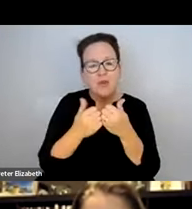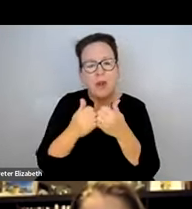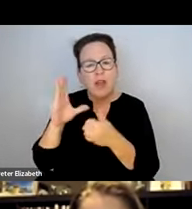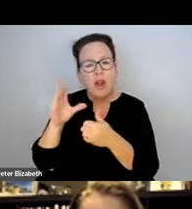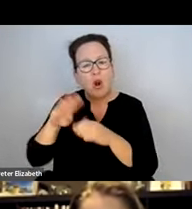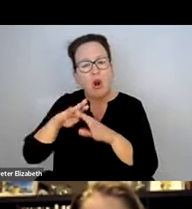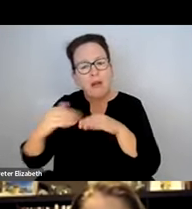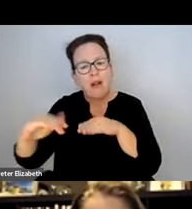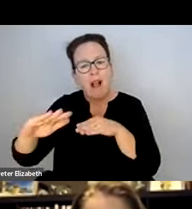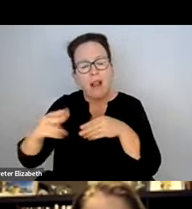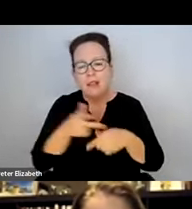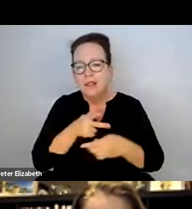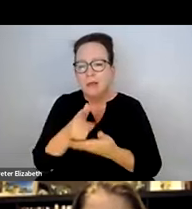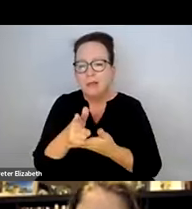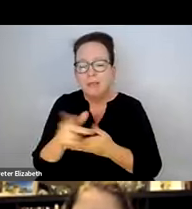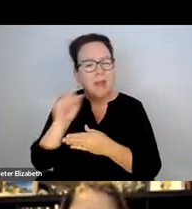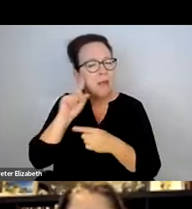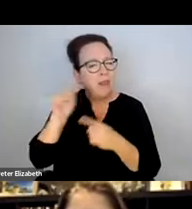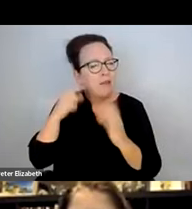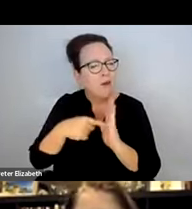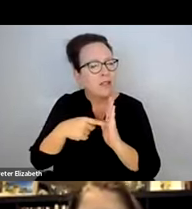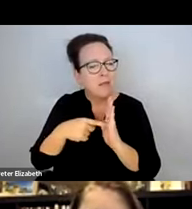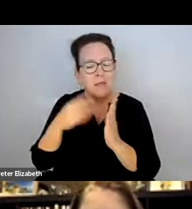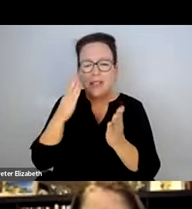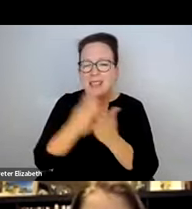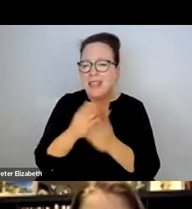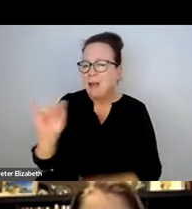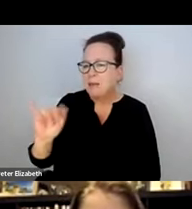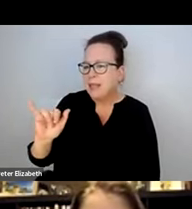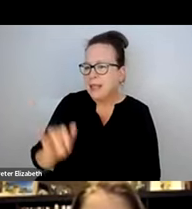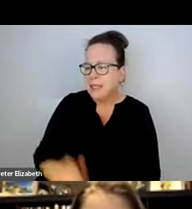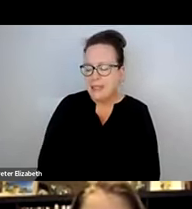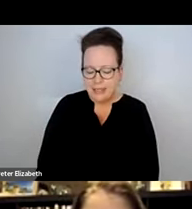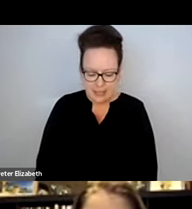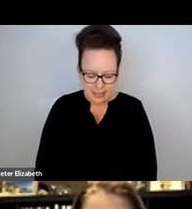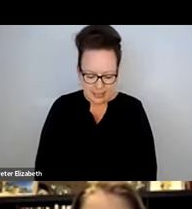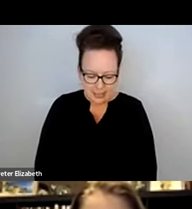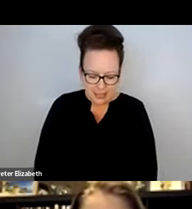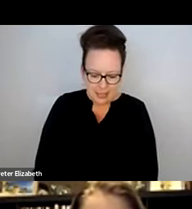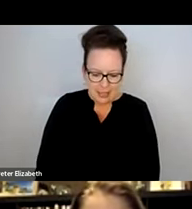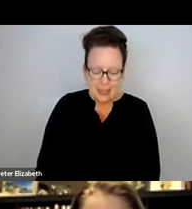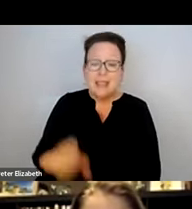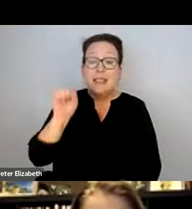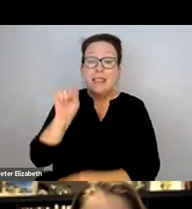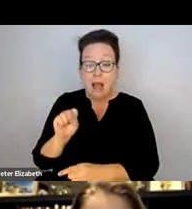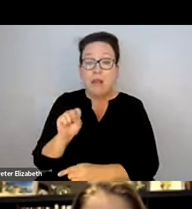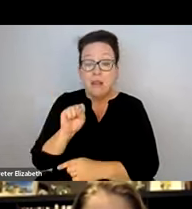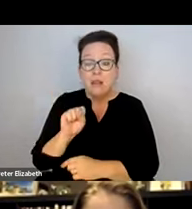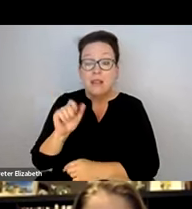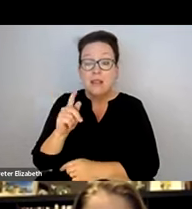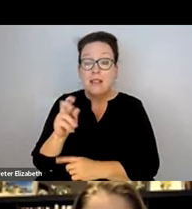OFF BUSES, DOESN'T ALIGN WITH A CURB CUT ON A CORNER.